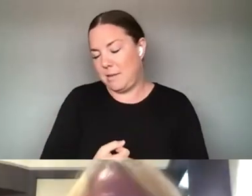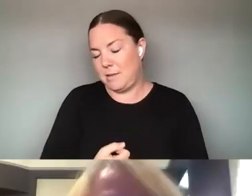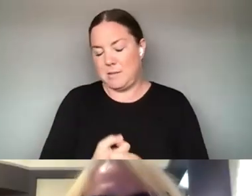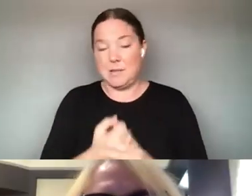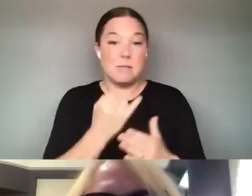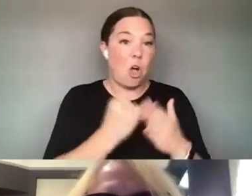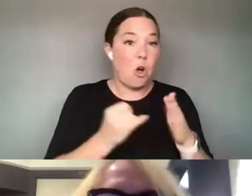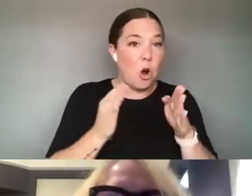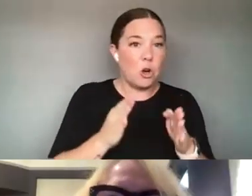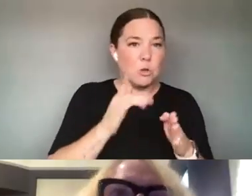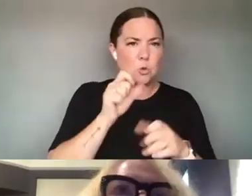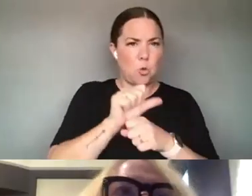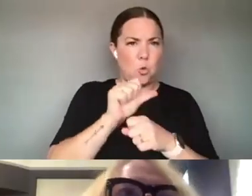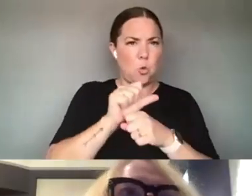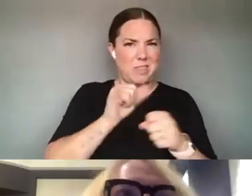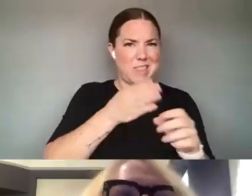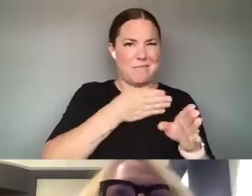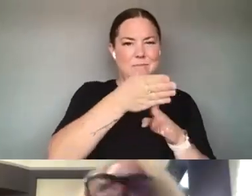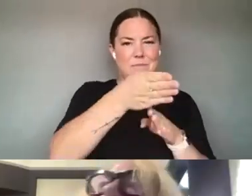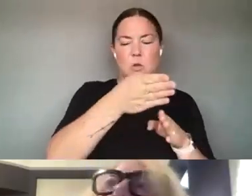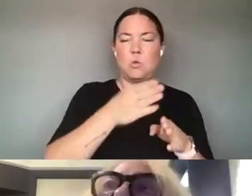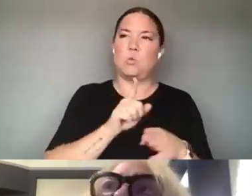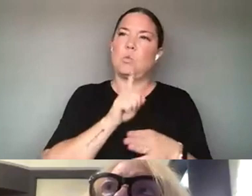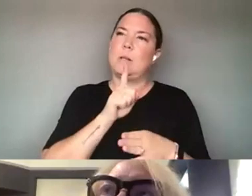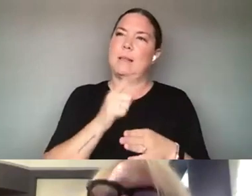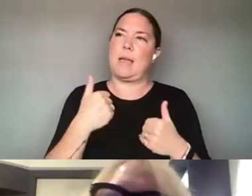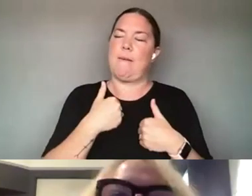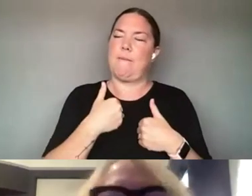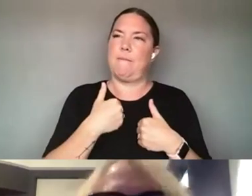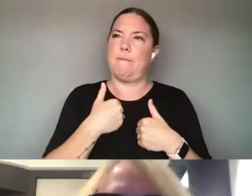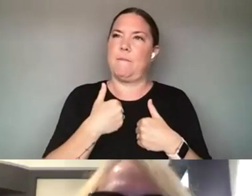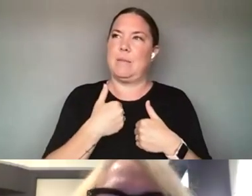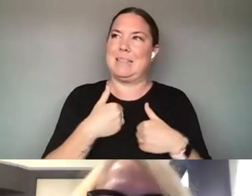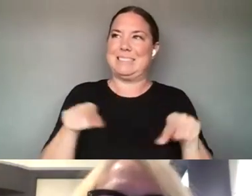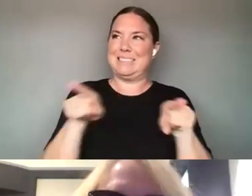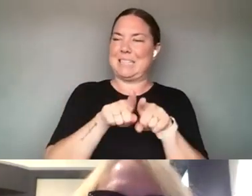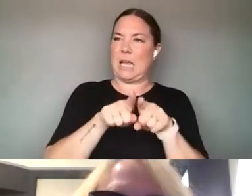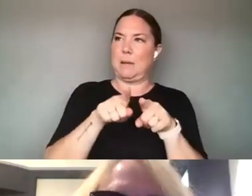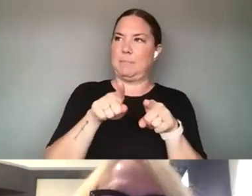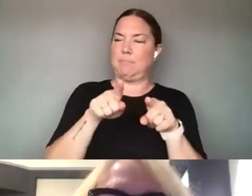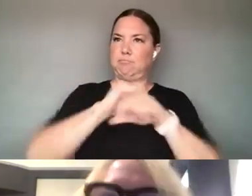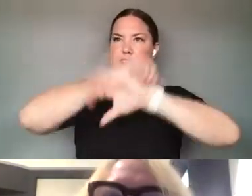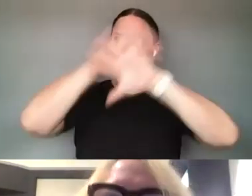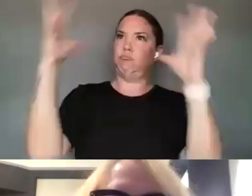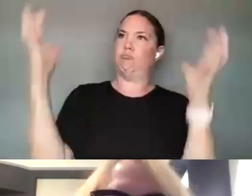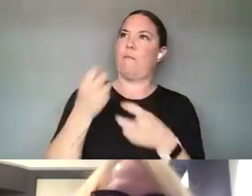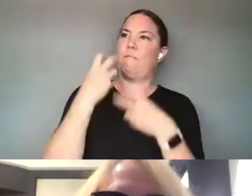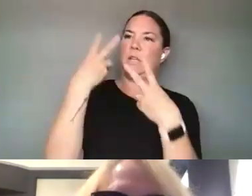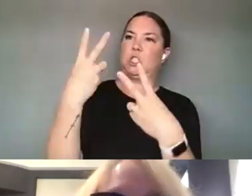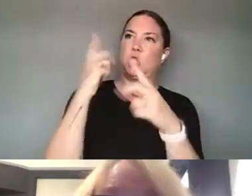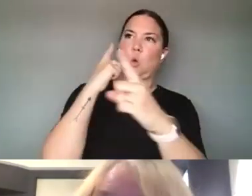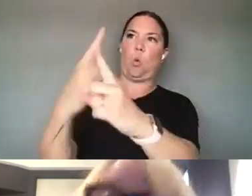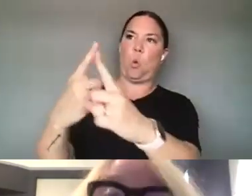THIS FIELD HAVE REALLY THE SAME VISION AND GOALS THAT I THINK THE FUNDERS, YOU KNOW, THAT FUNDERS